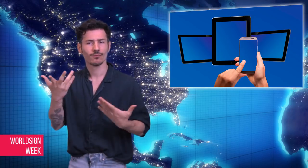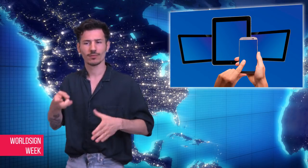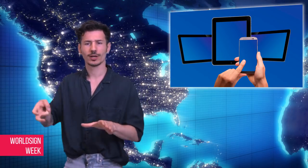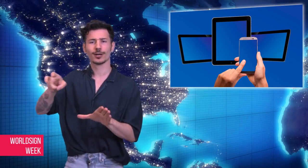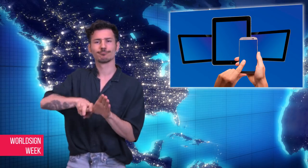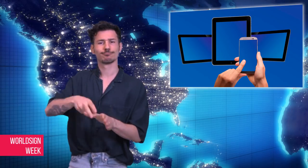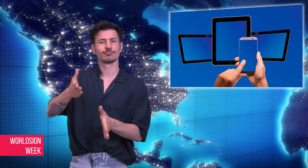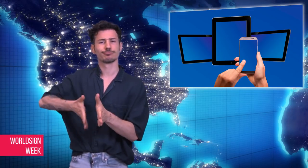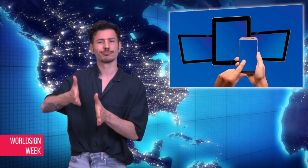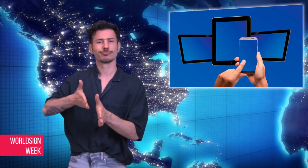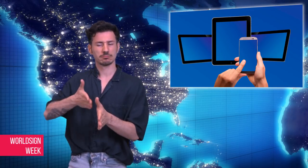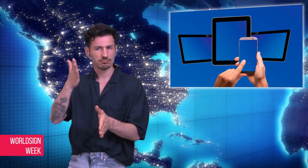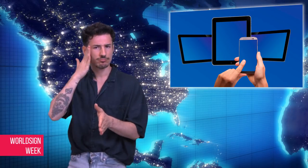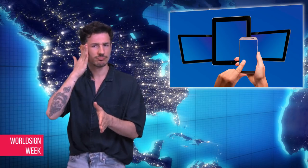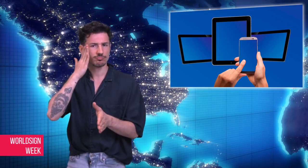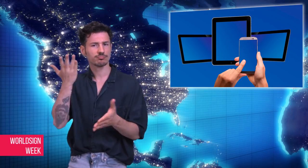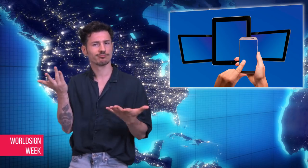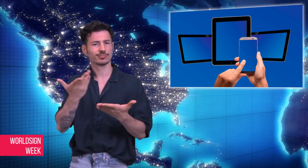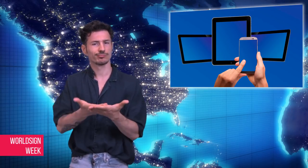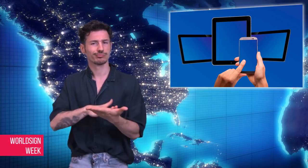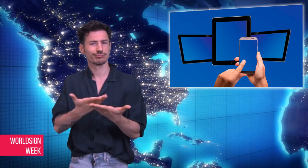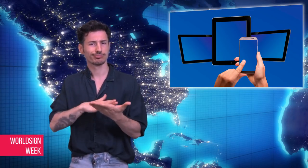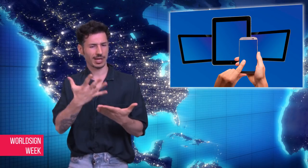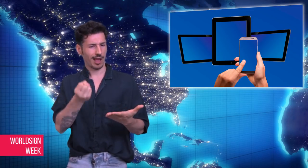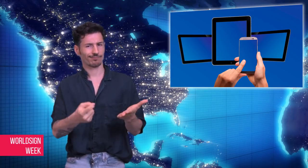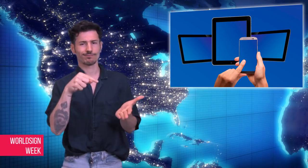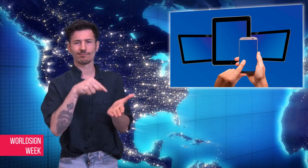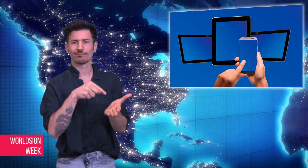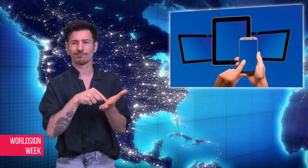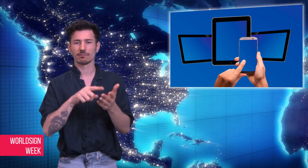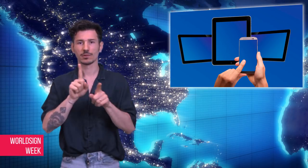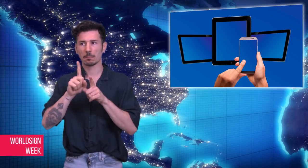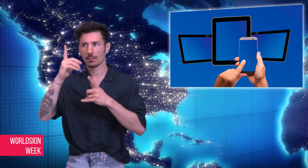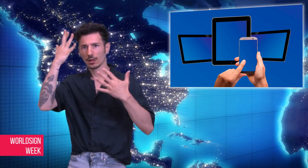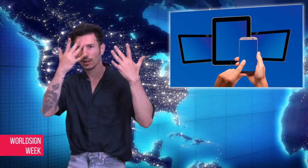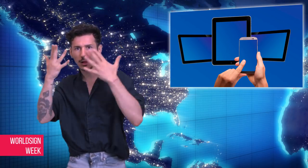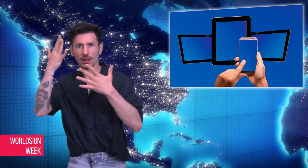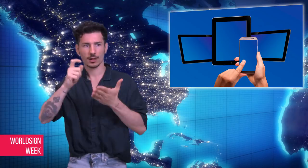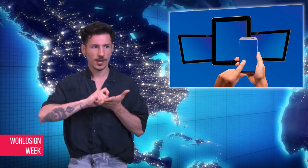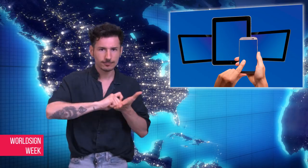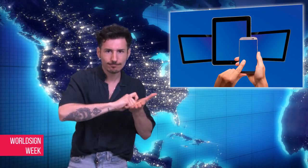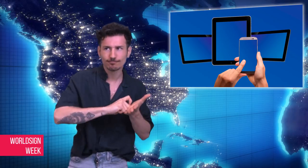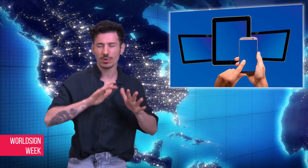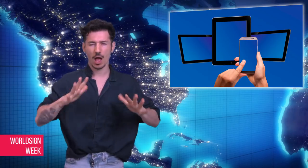can now have the confidence to travel by rail, knowing